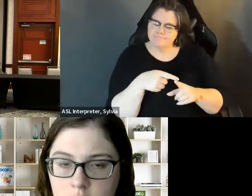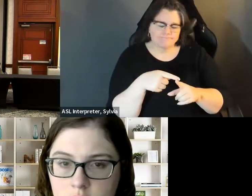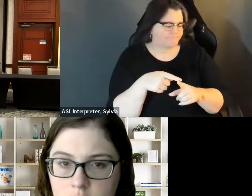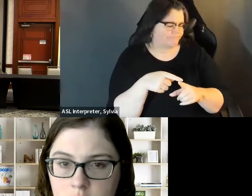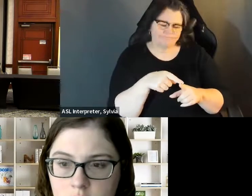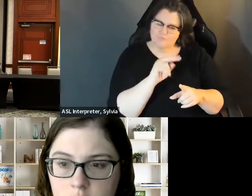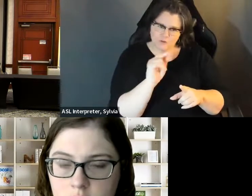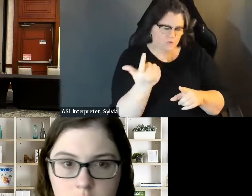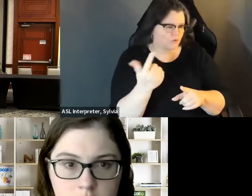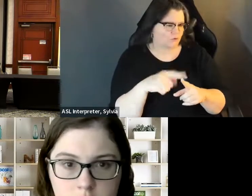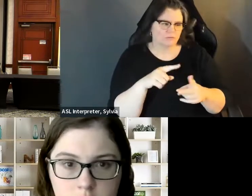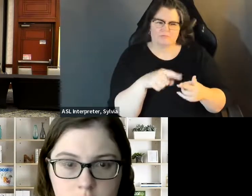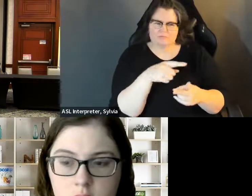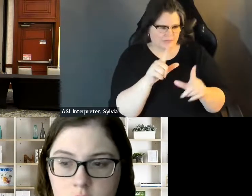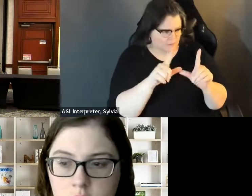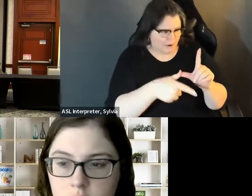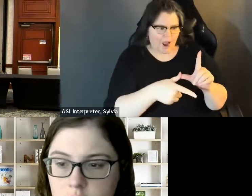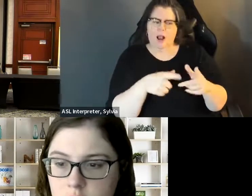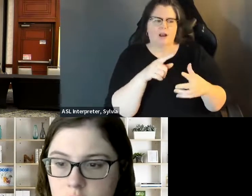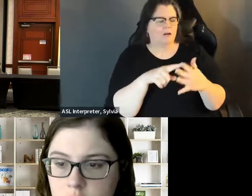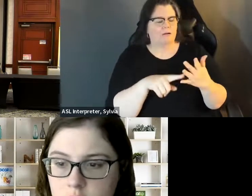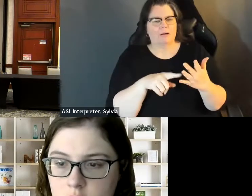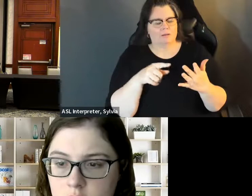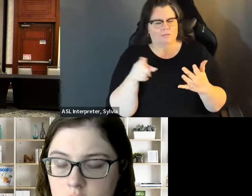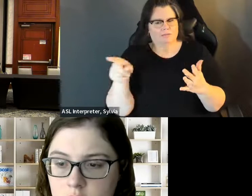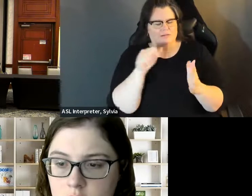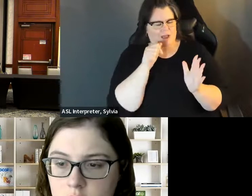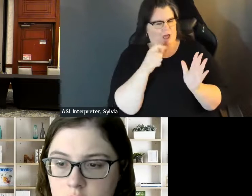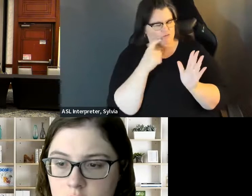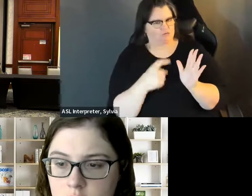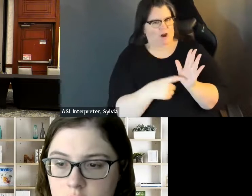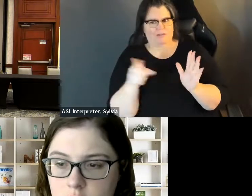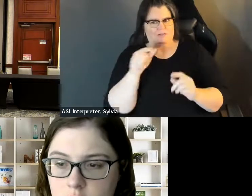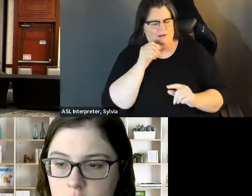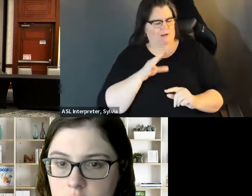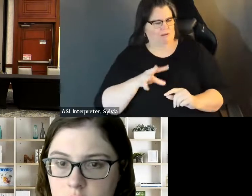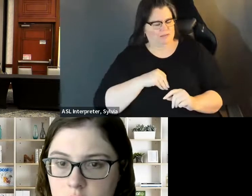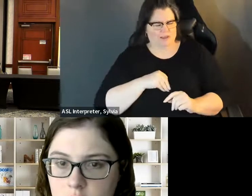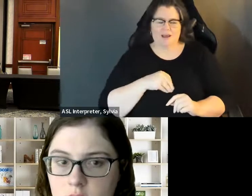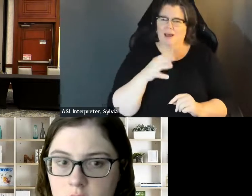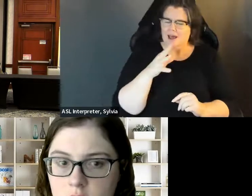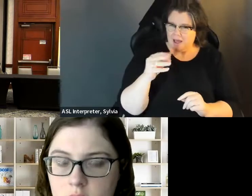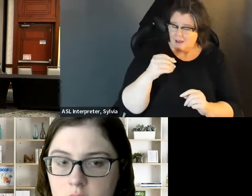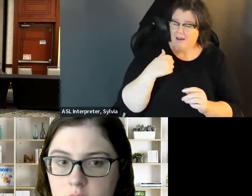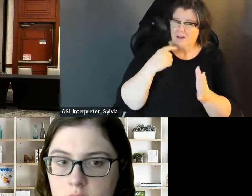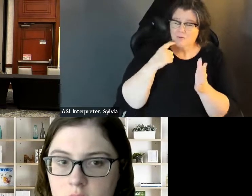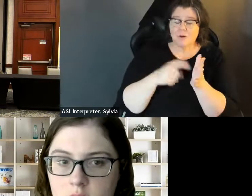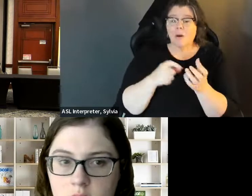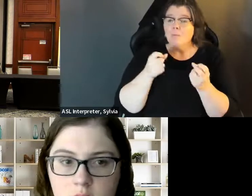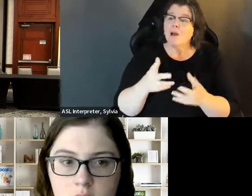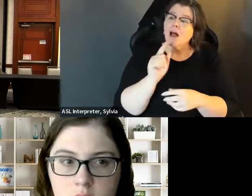that this is -- because it kept coming back that it was - it wasn't legitimate, Wasn't legitimate that it was expired, that all of these various problems, because it did not recognize it. that it was expired, that -- all of these various problems